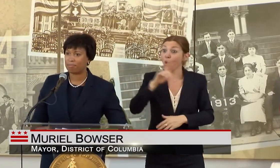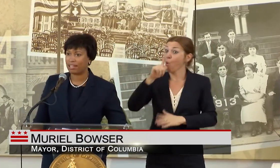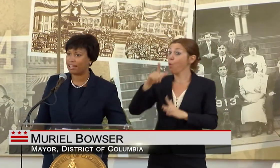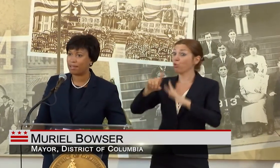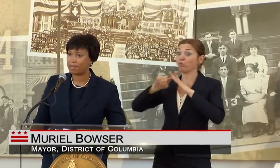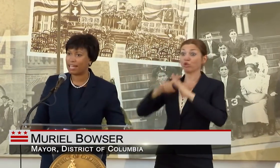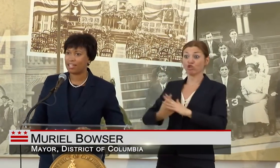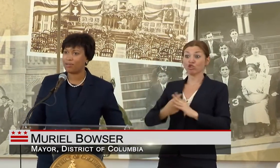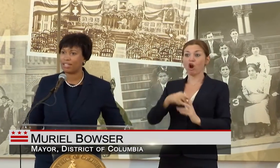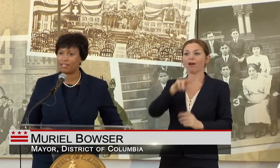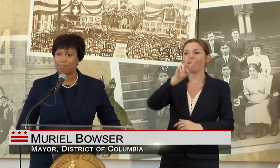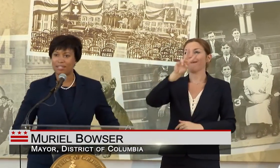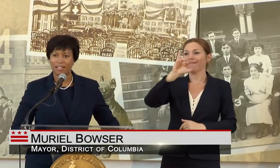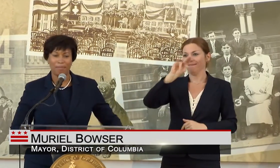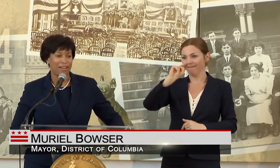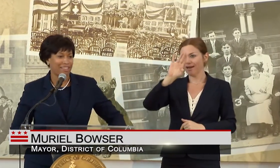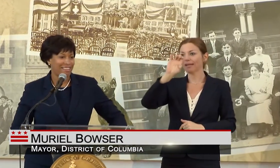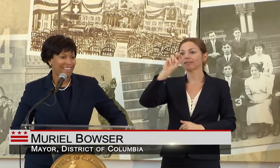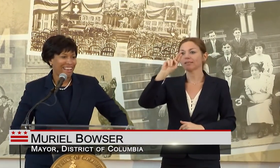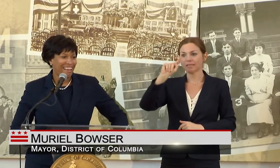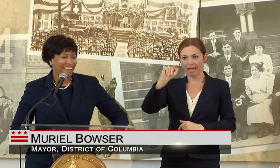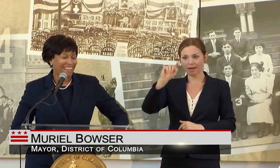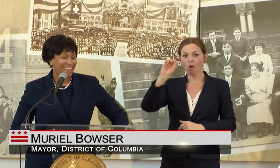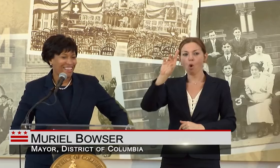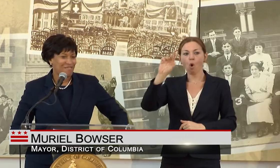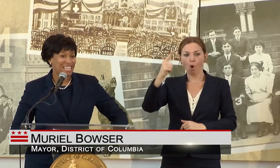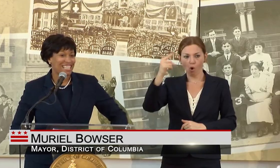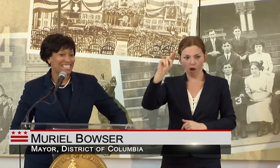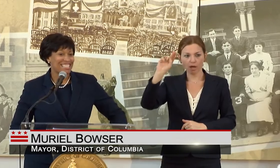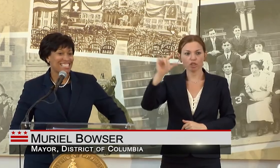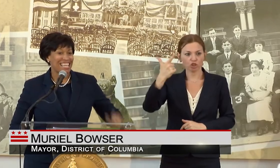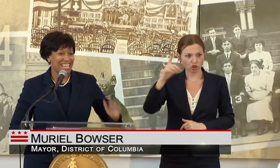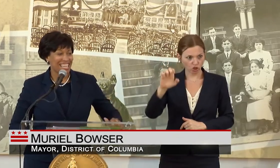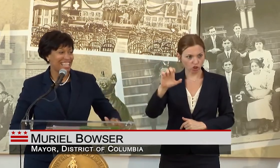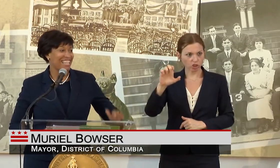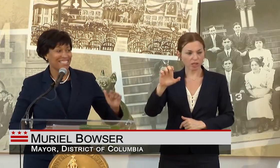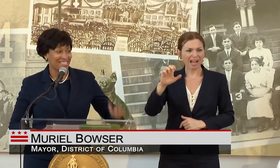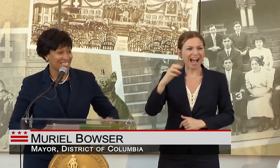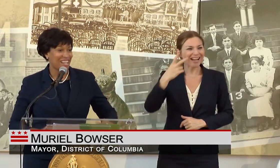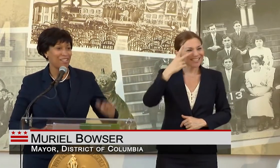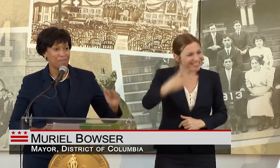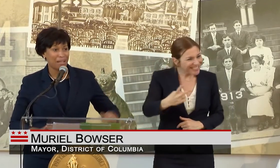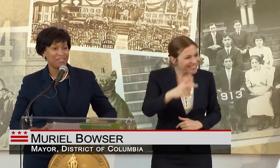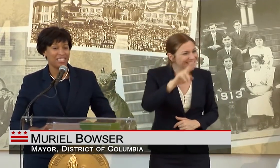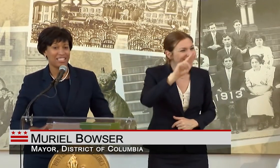FROM BEING HERE BUT I KNOW HE IS UPSET ABOUT IT. BECAUSE HE EXCITED ABOUT THIS.